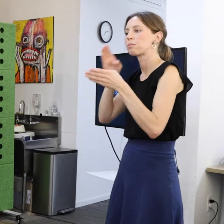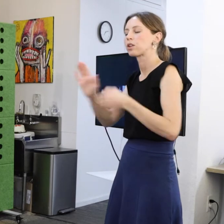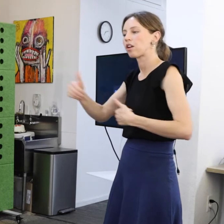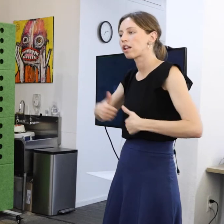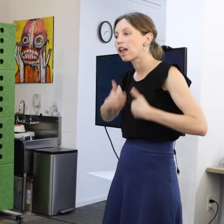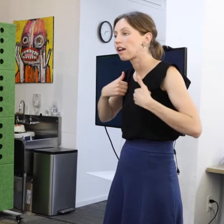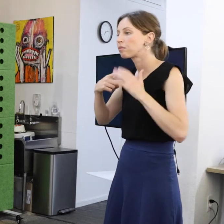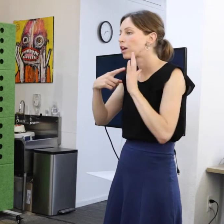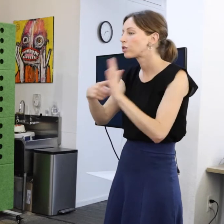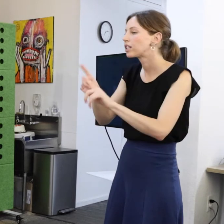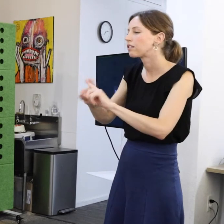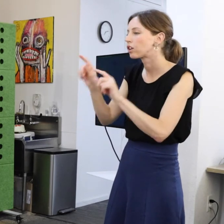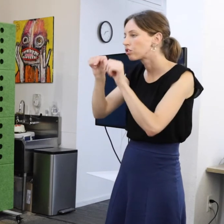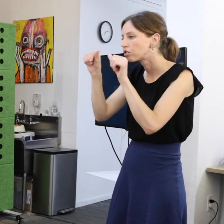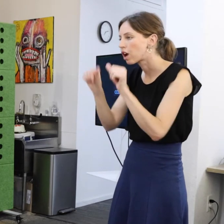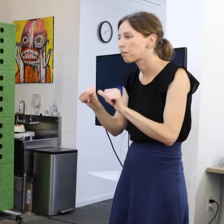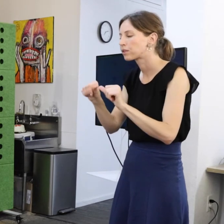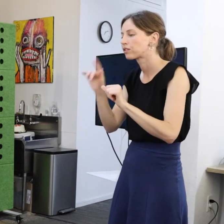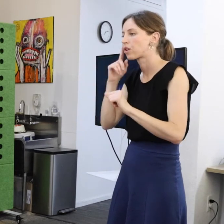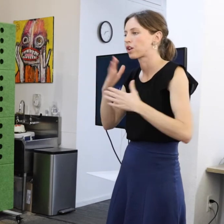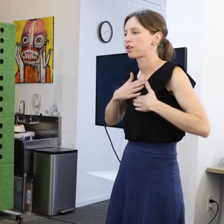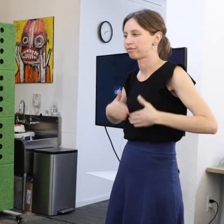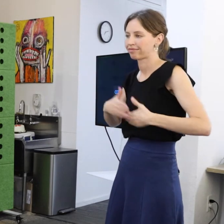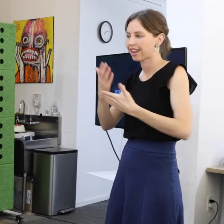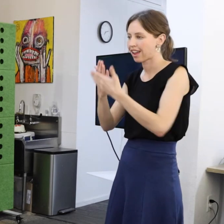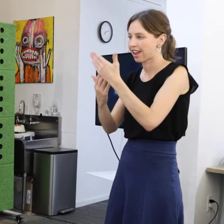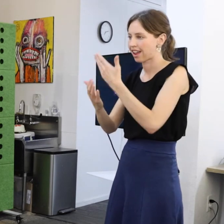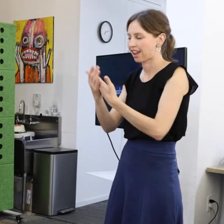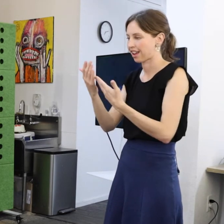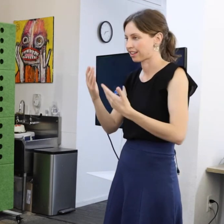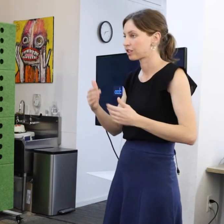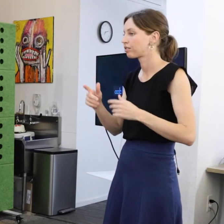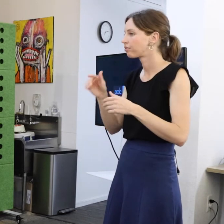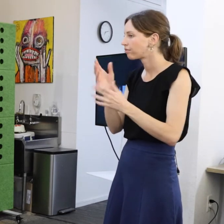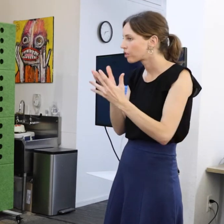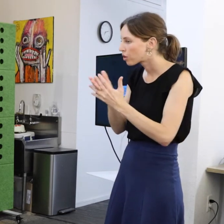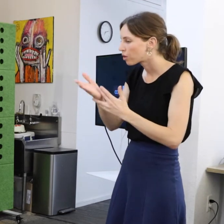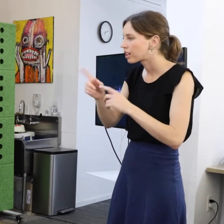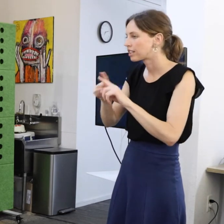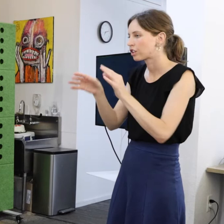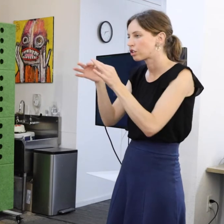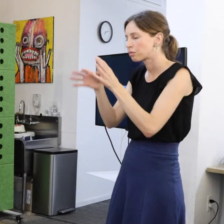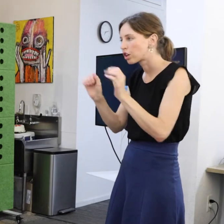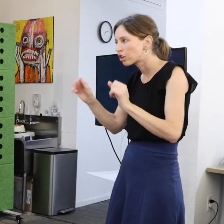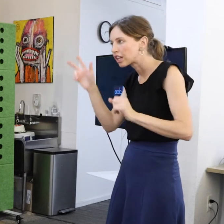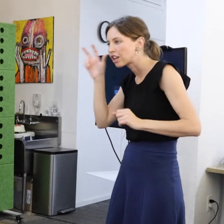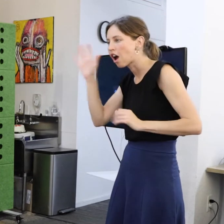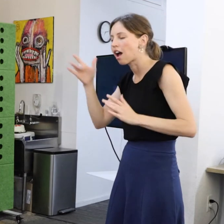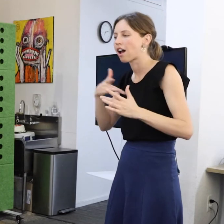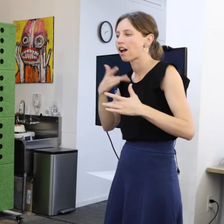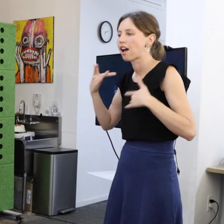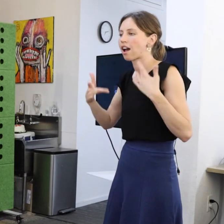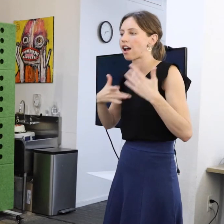by drawing different shapes of the human hand. Working through an interrupter I could hear the excitement and